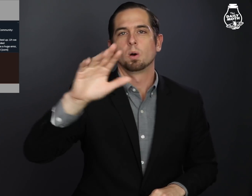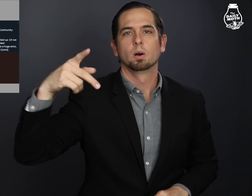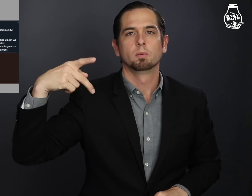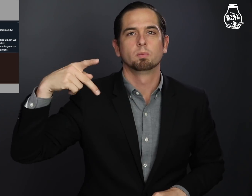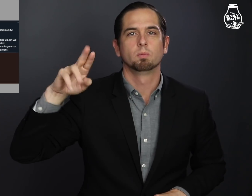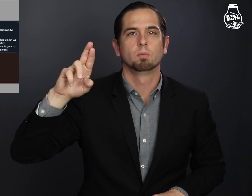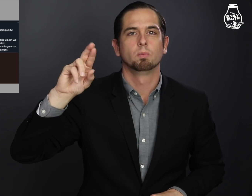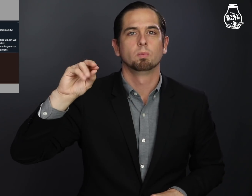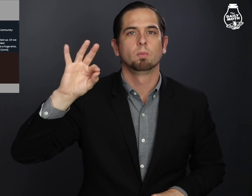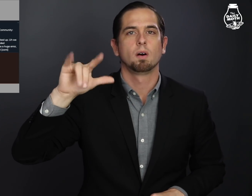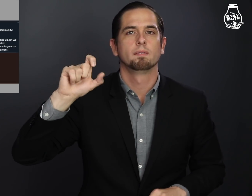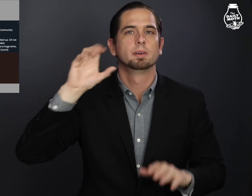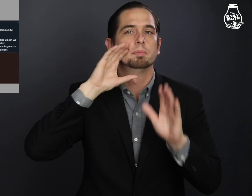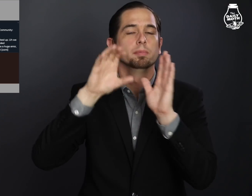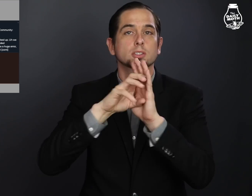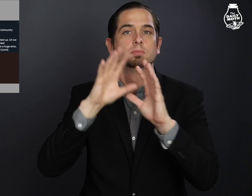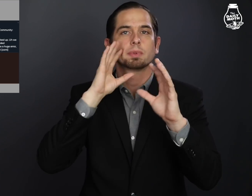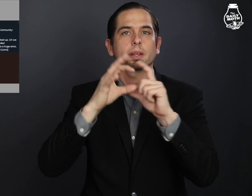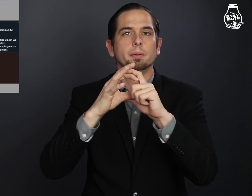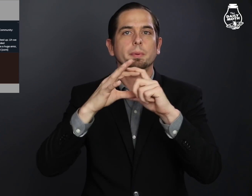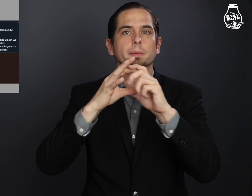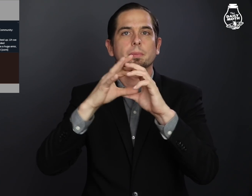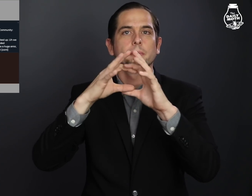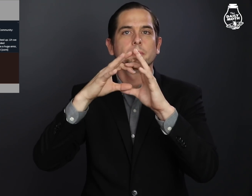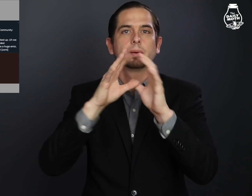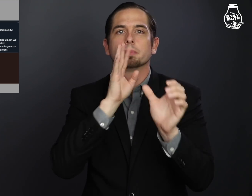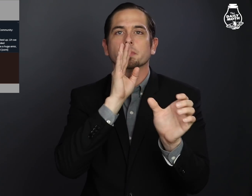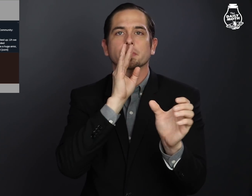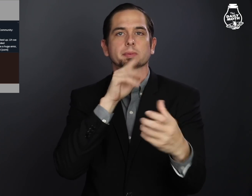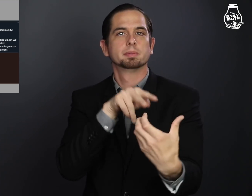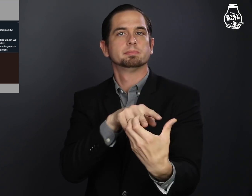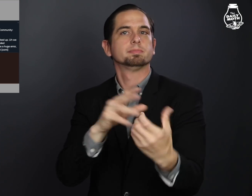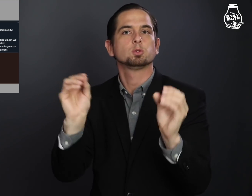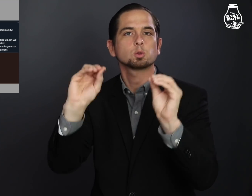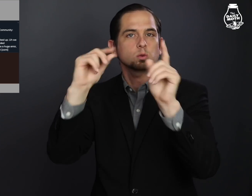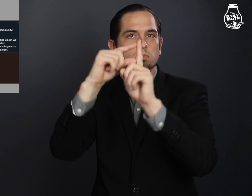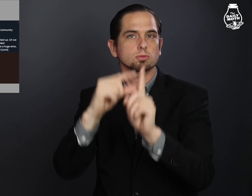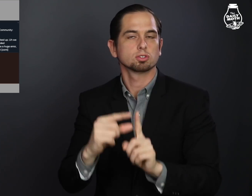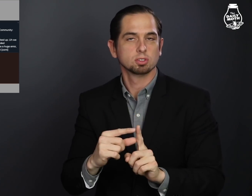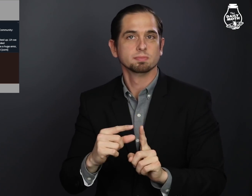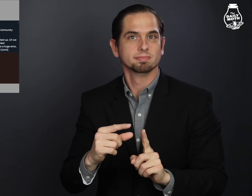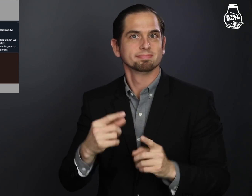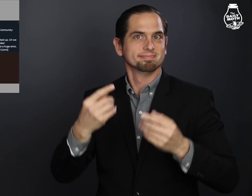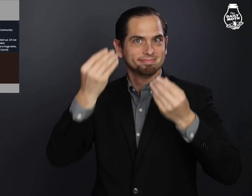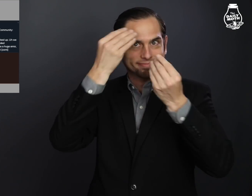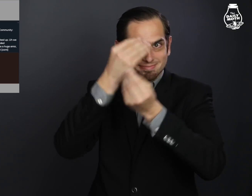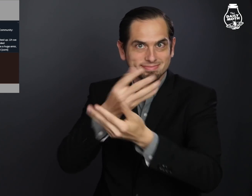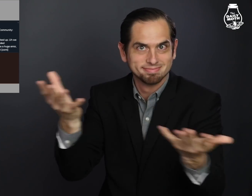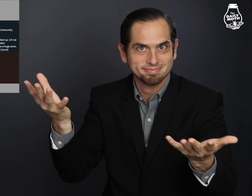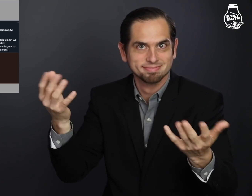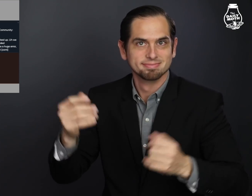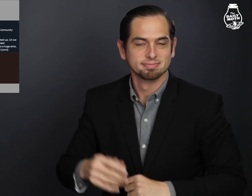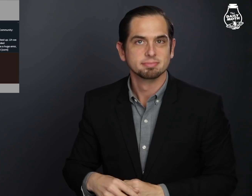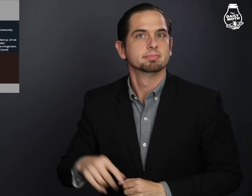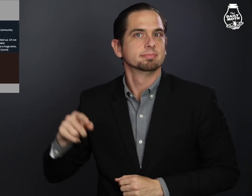your profile image pulsating.